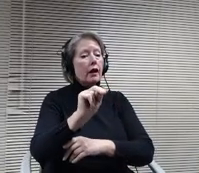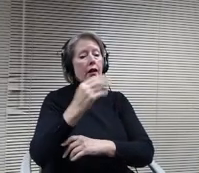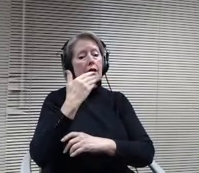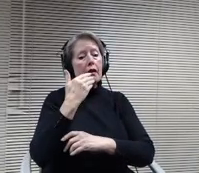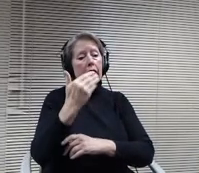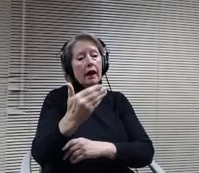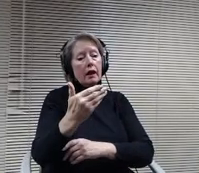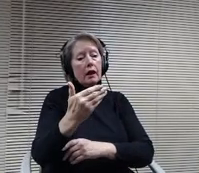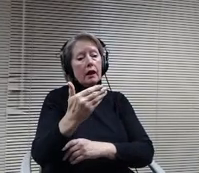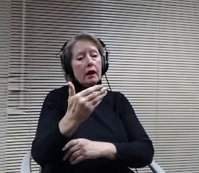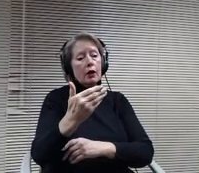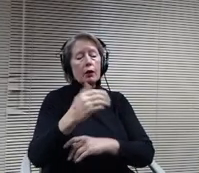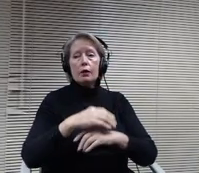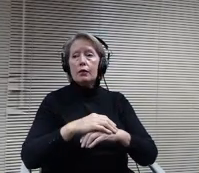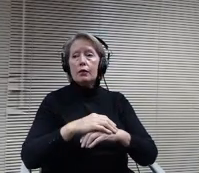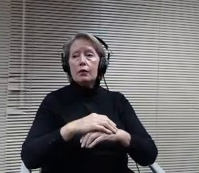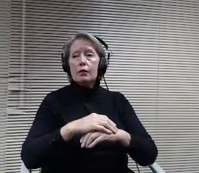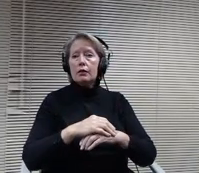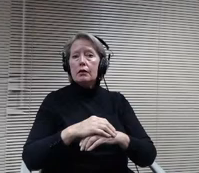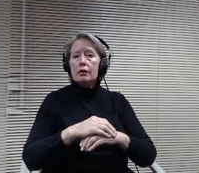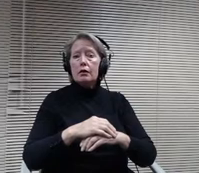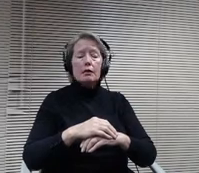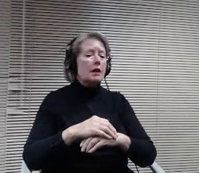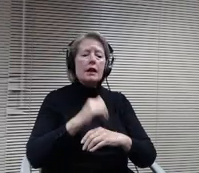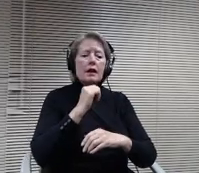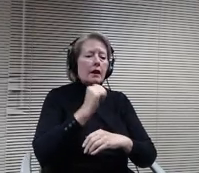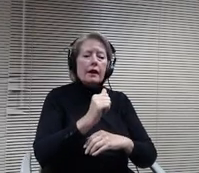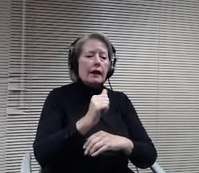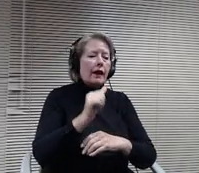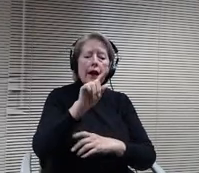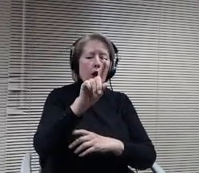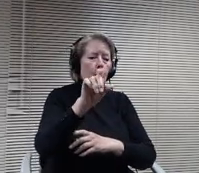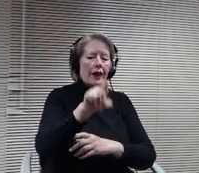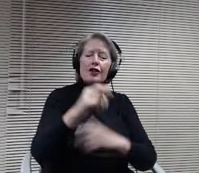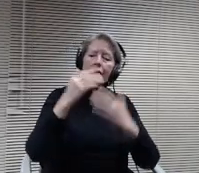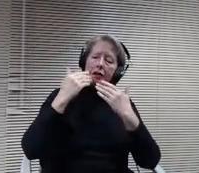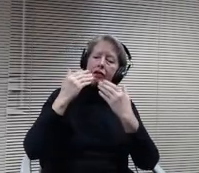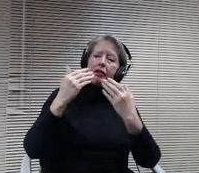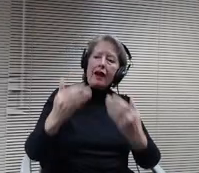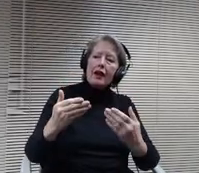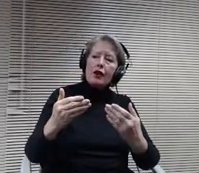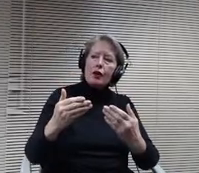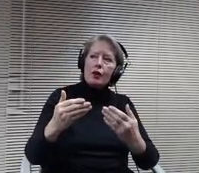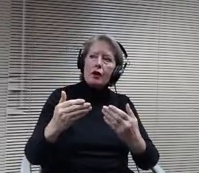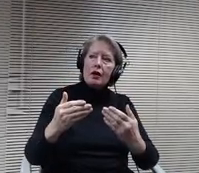Yeah, not a question just to thank you. Thank you for really leaning into this goal. Thank you for your efforts and